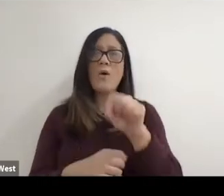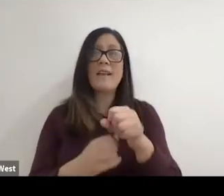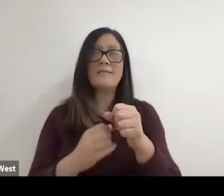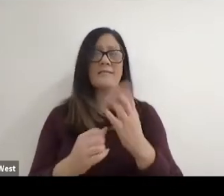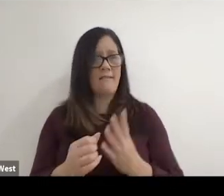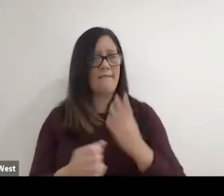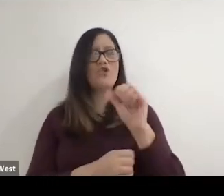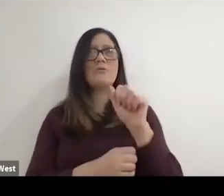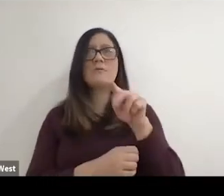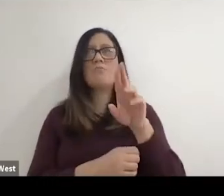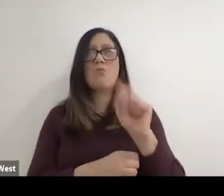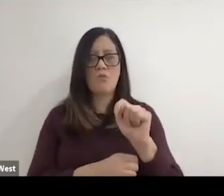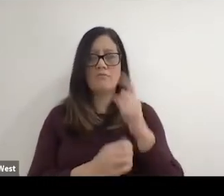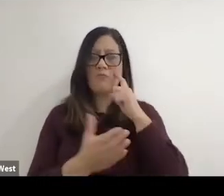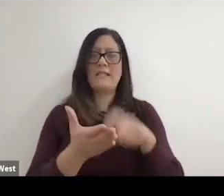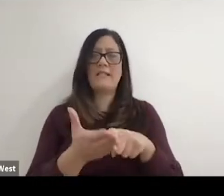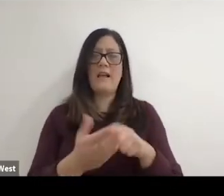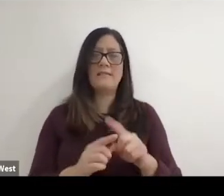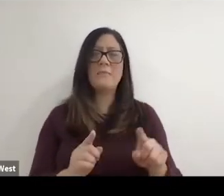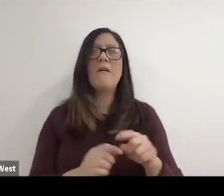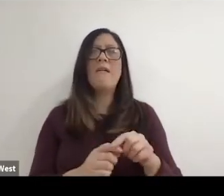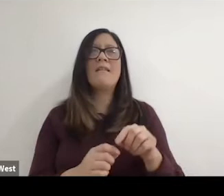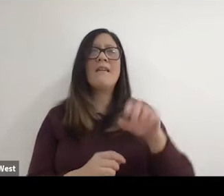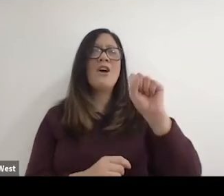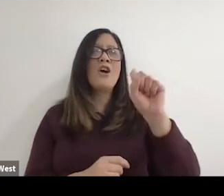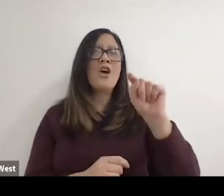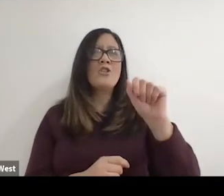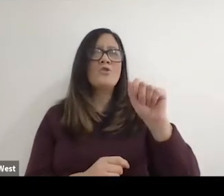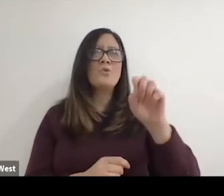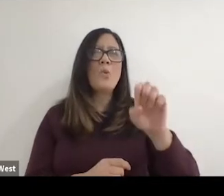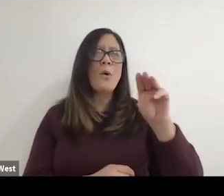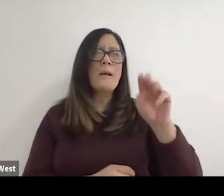launchpad to the world with Paris Fort and we have to really thank them for that.